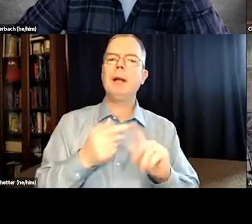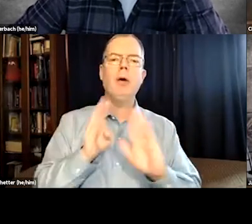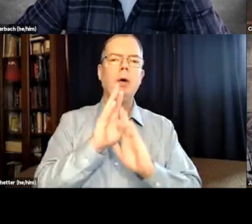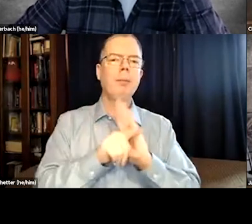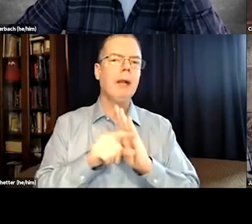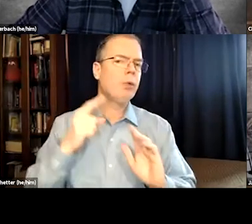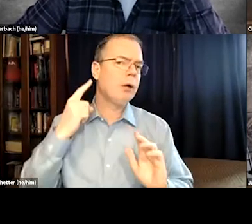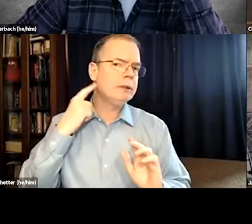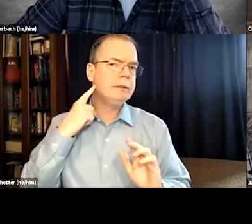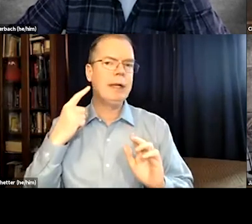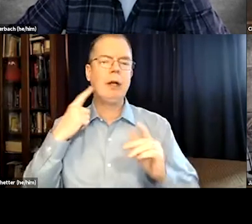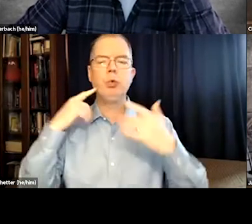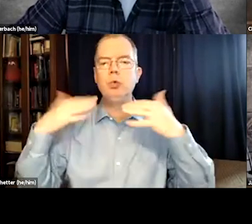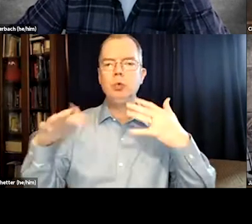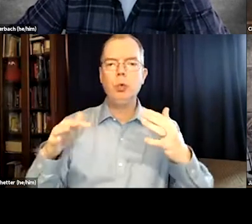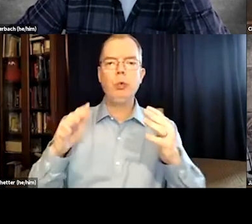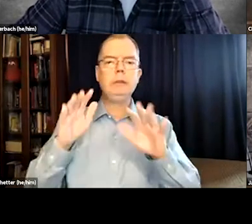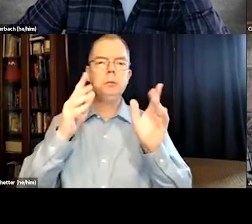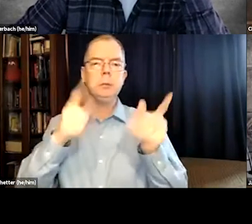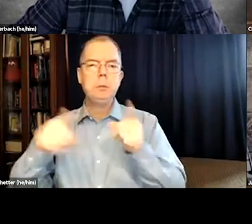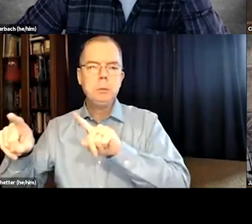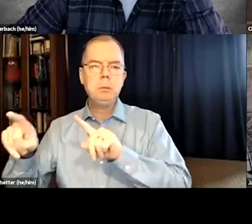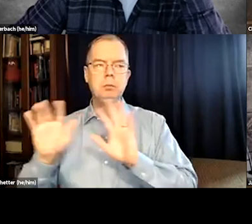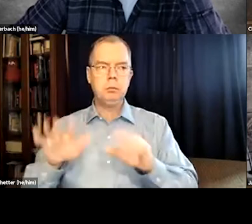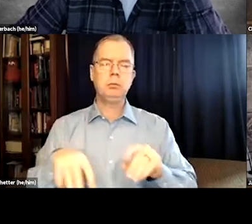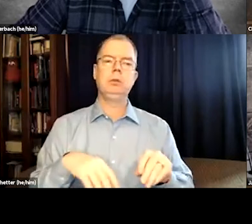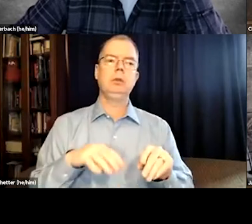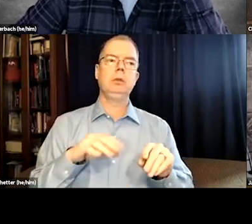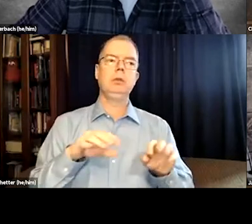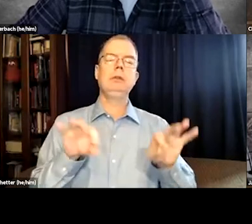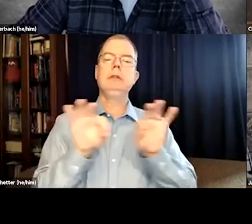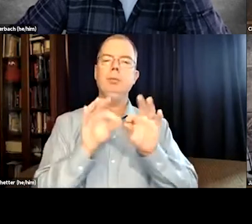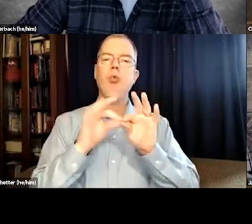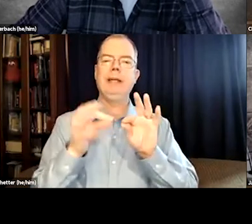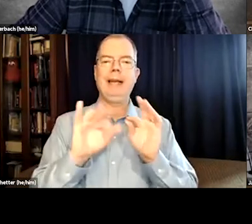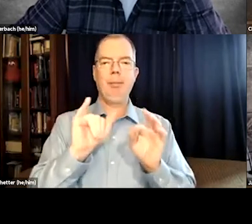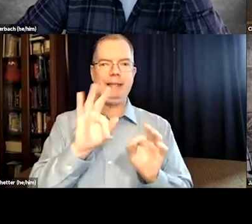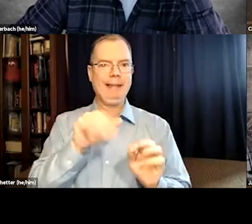So what about background sounds and background noises and occurrences?